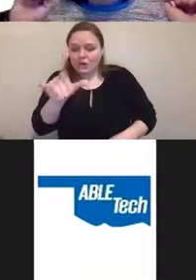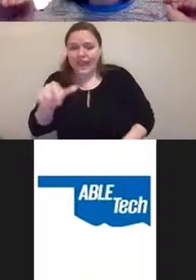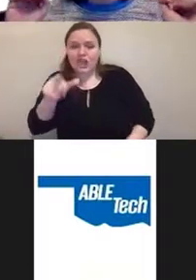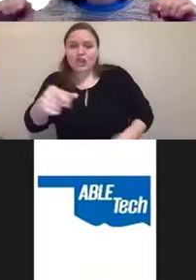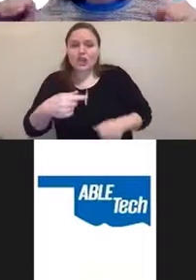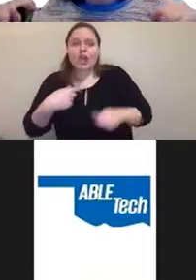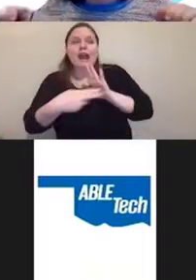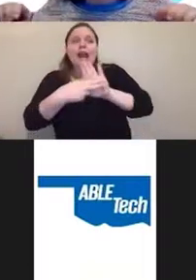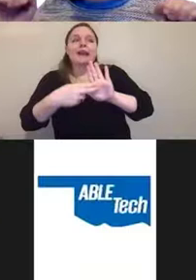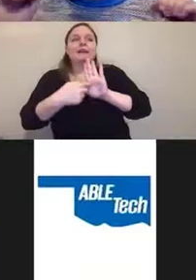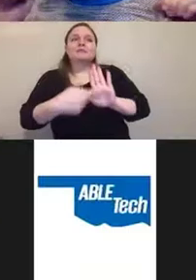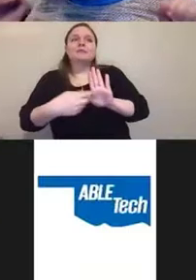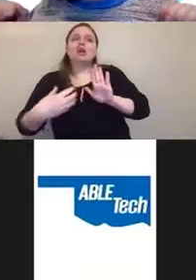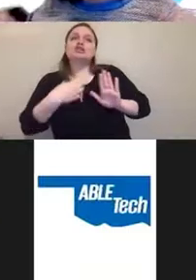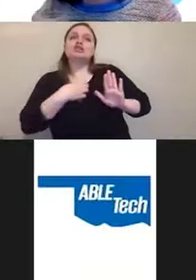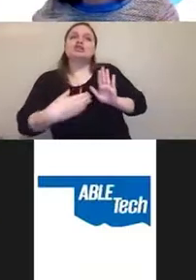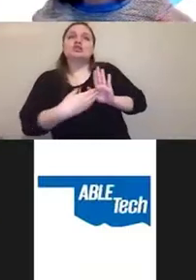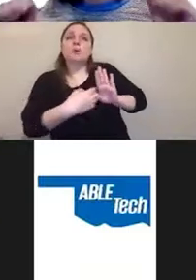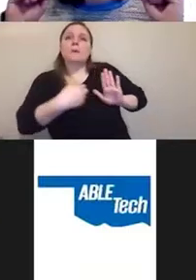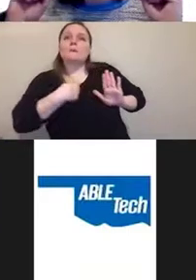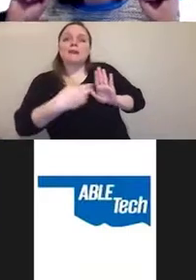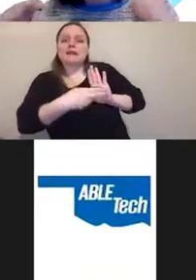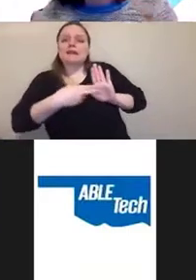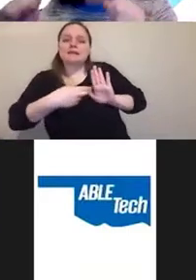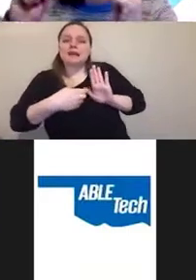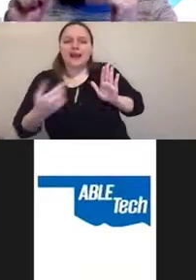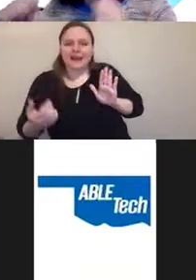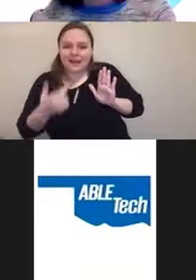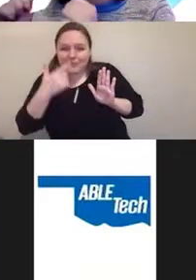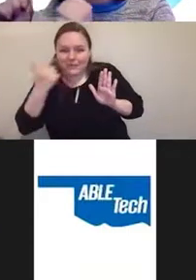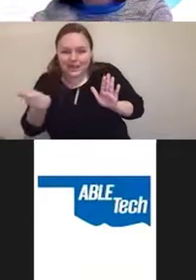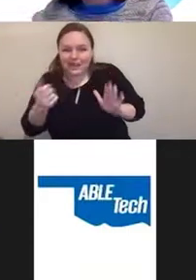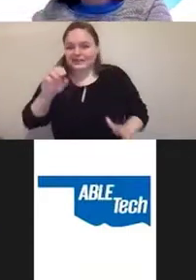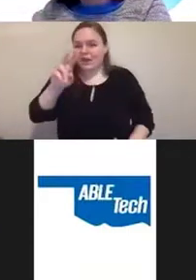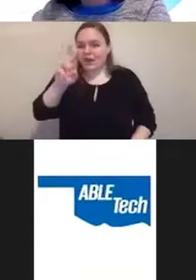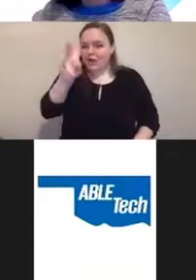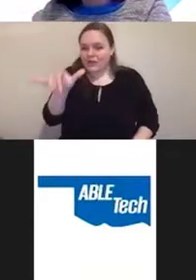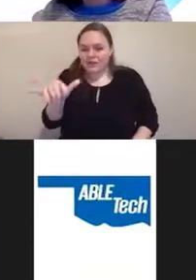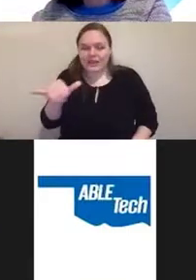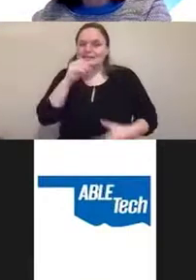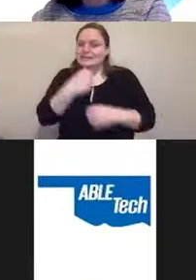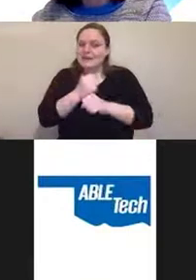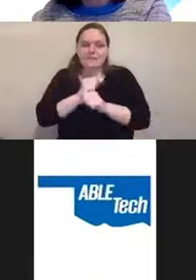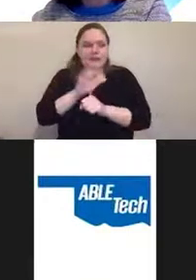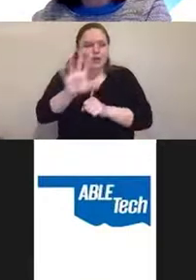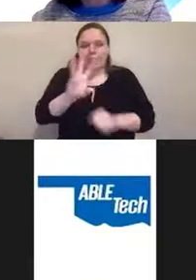And the reason for that, is because the overlays don't make your site compliant.